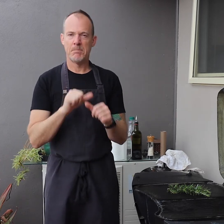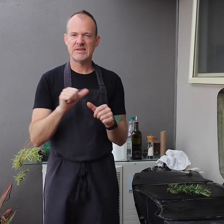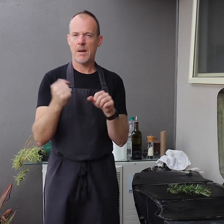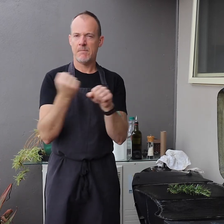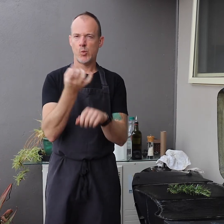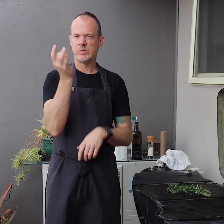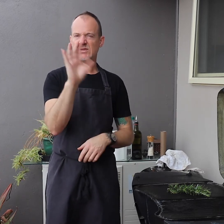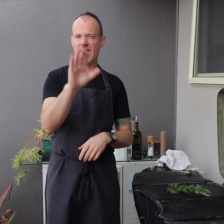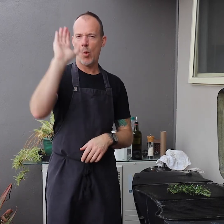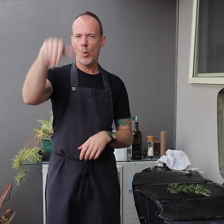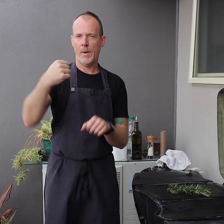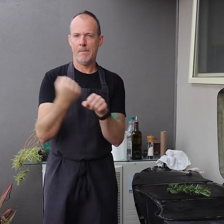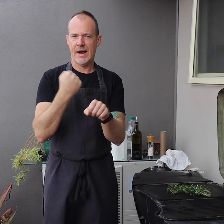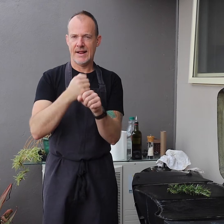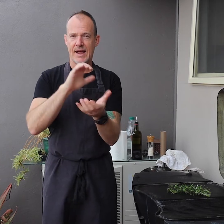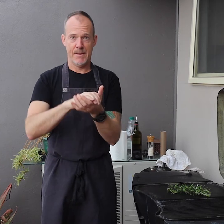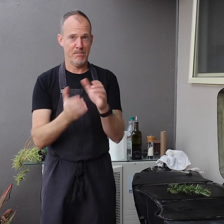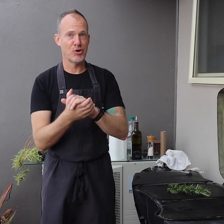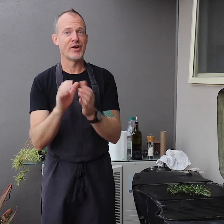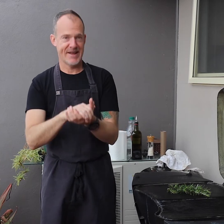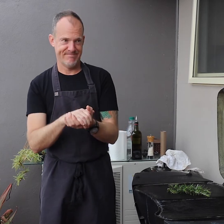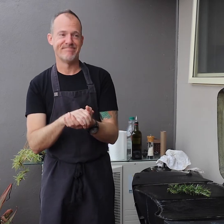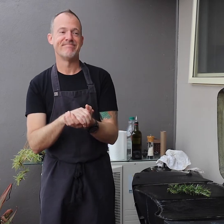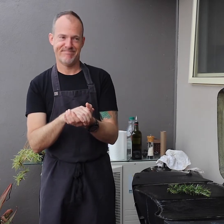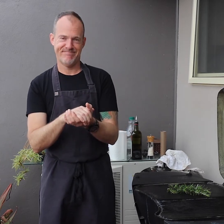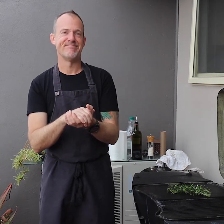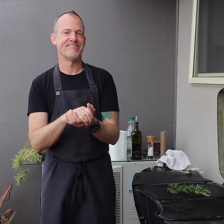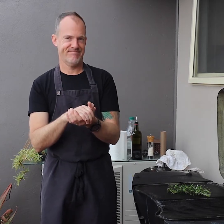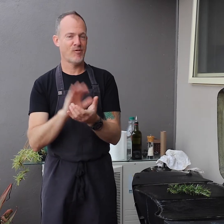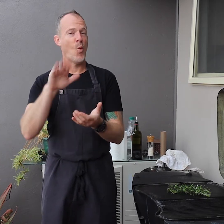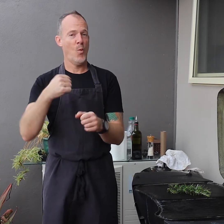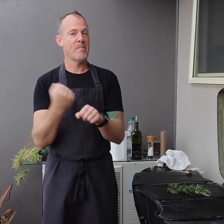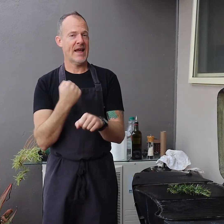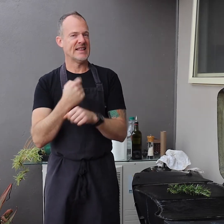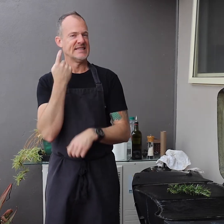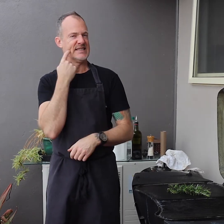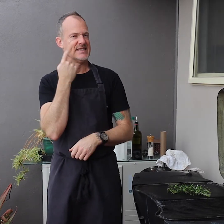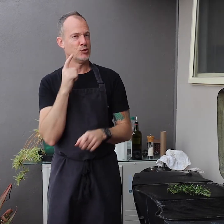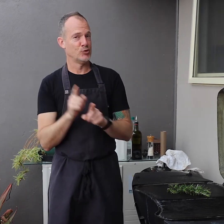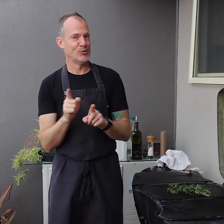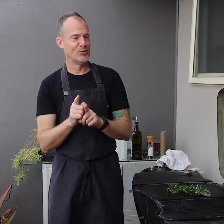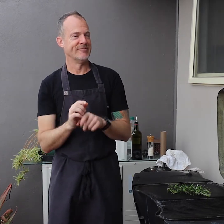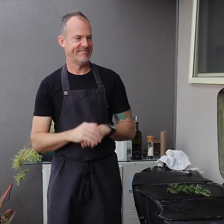It is much better to make them yourself. Home made burgers are really simple to make too.